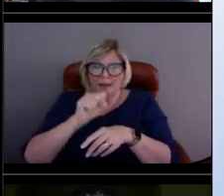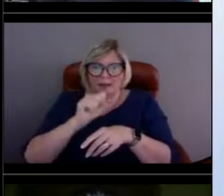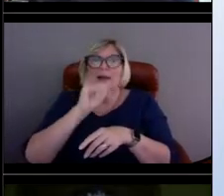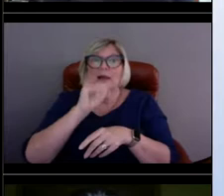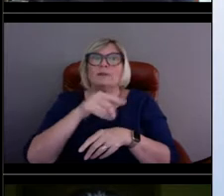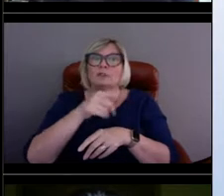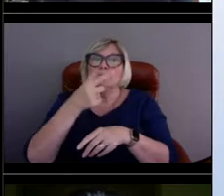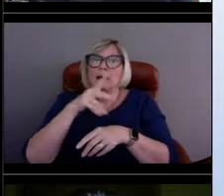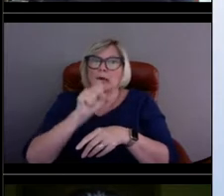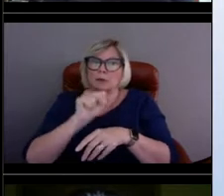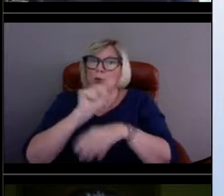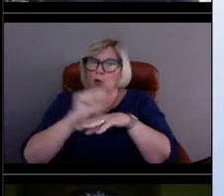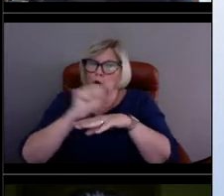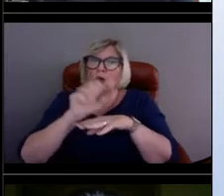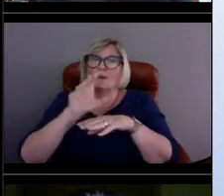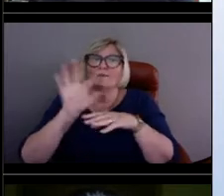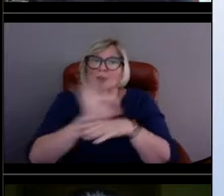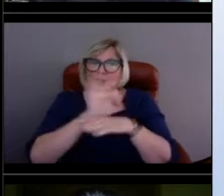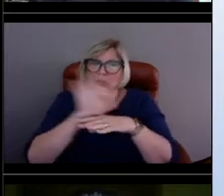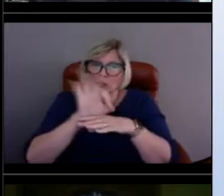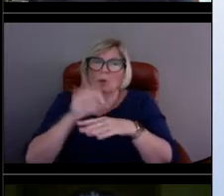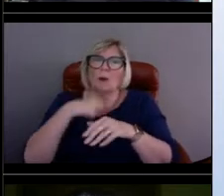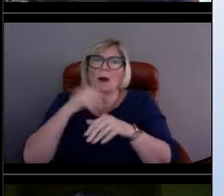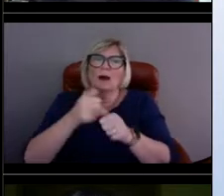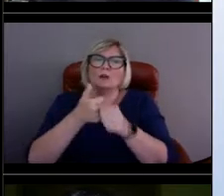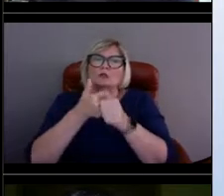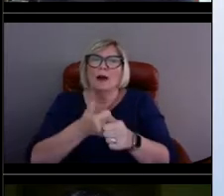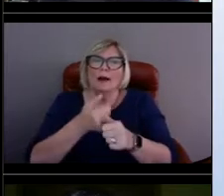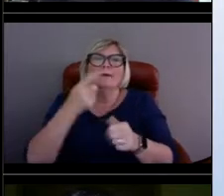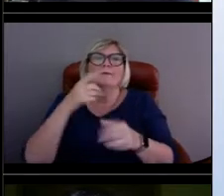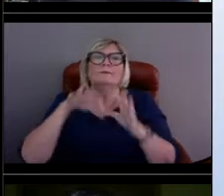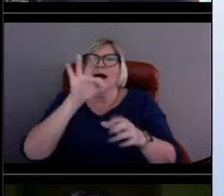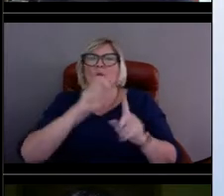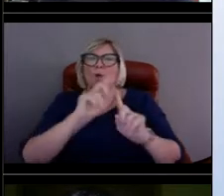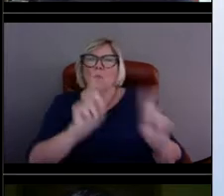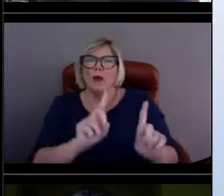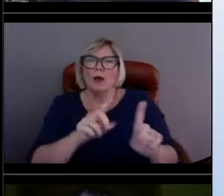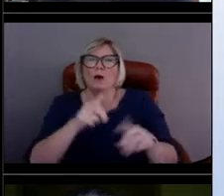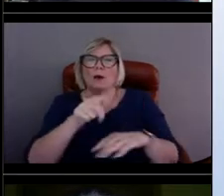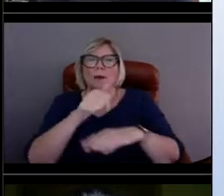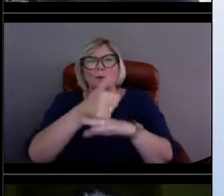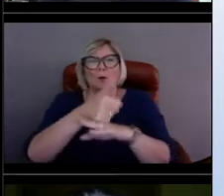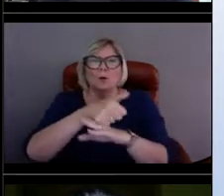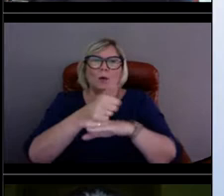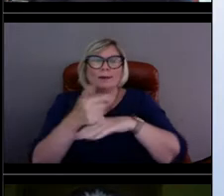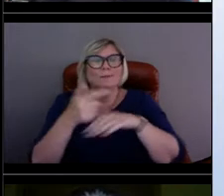we are able to track the buoy. There are some times when that GPS fails